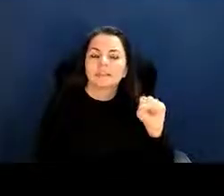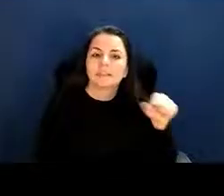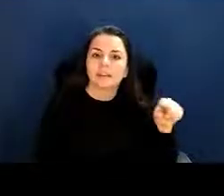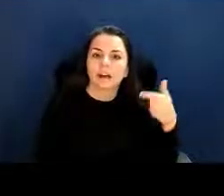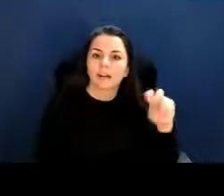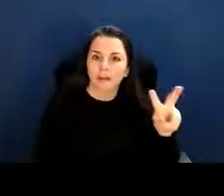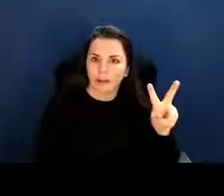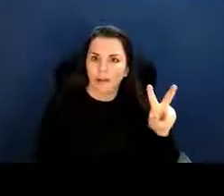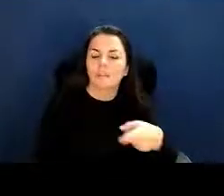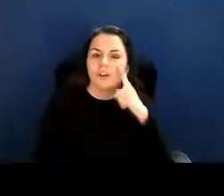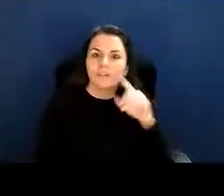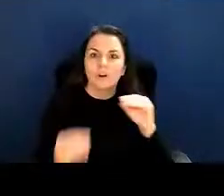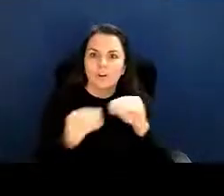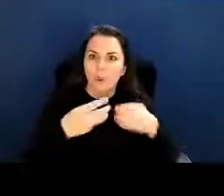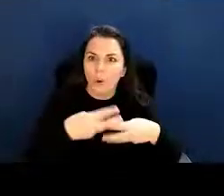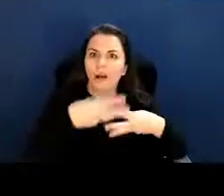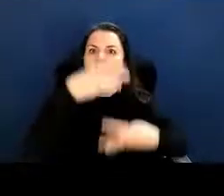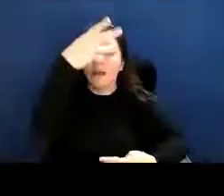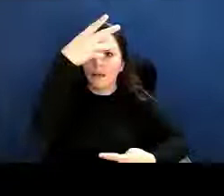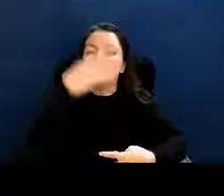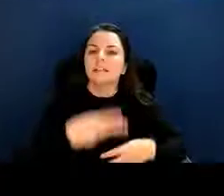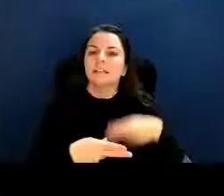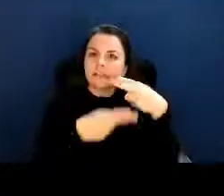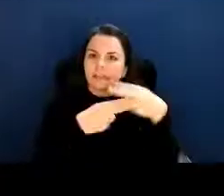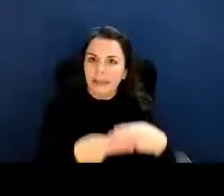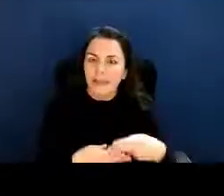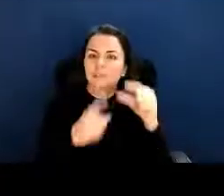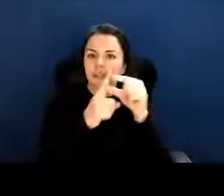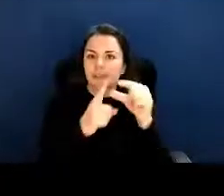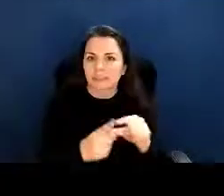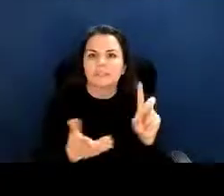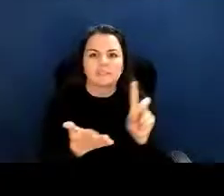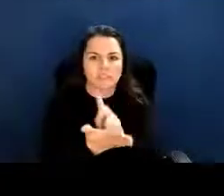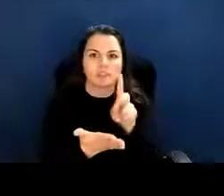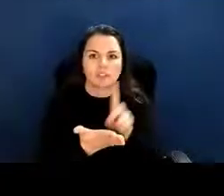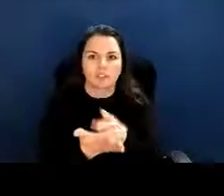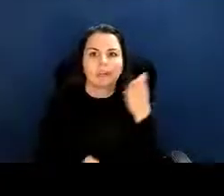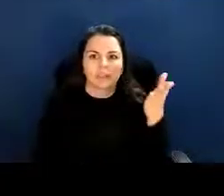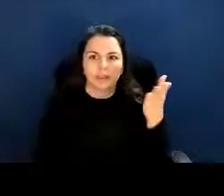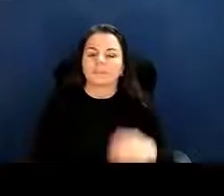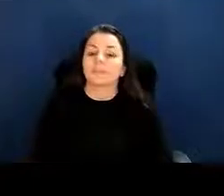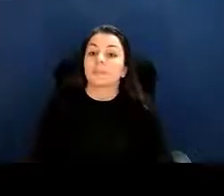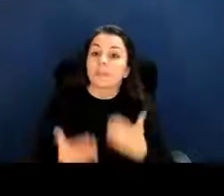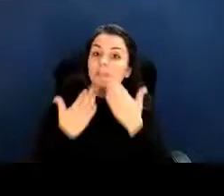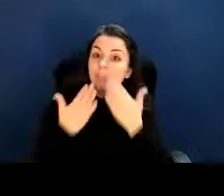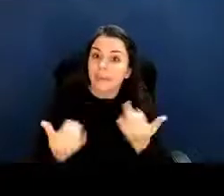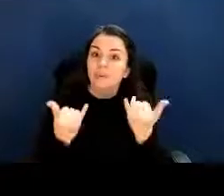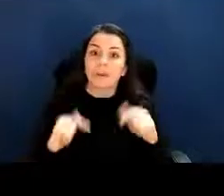of the NIH acronym list and glossary. Thank you, and now I'll turn it back over to April.